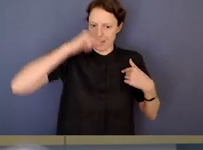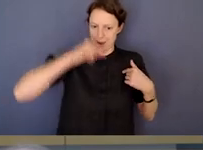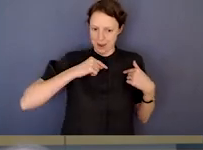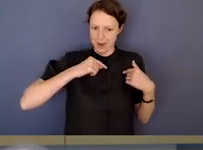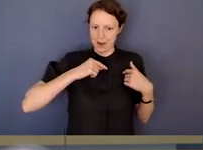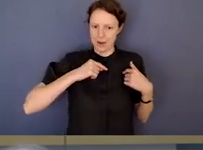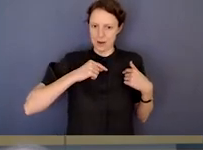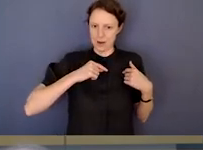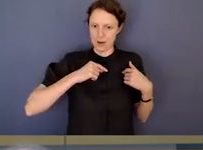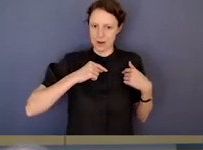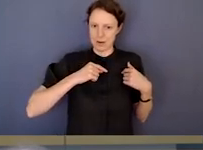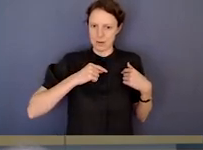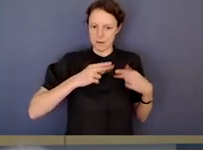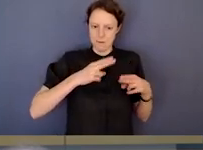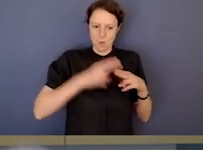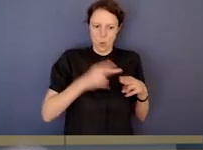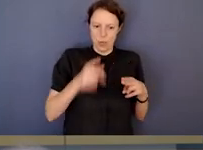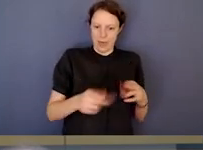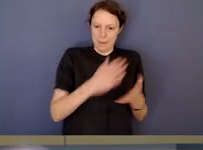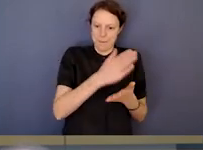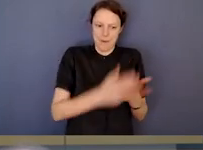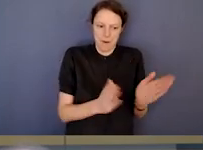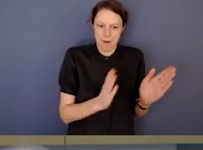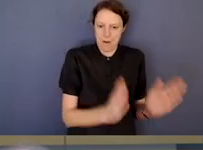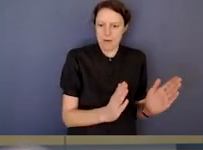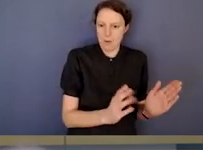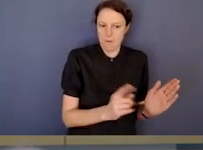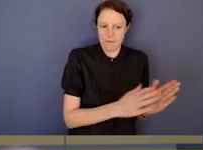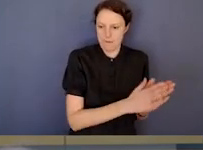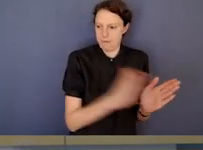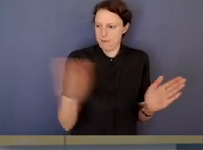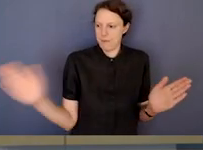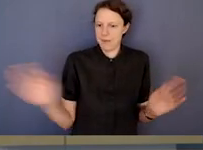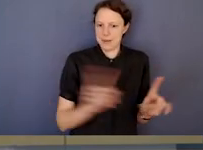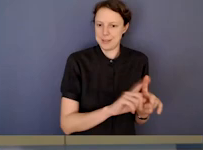that we exercise for our part of that spectrum.